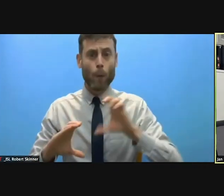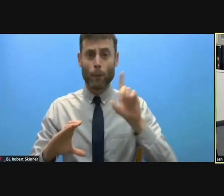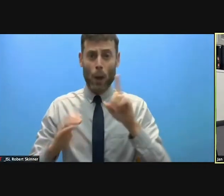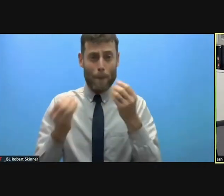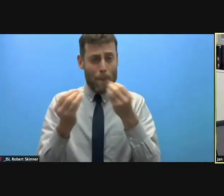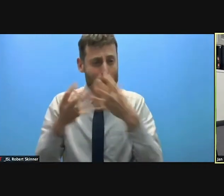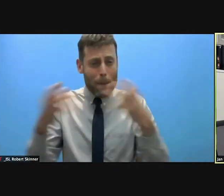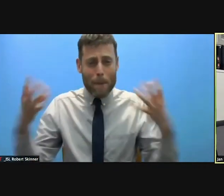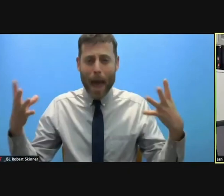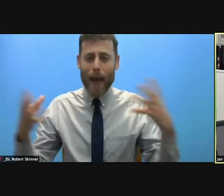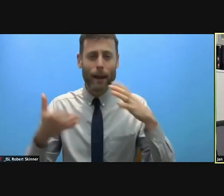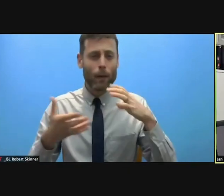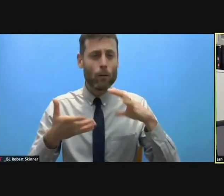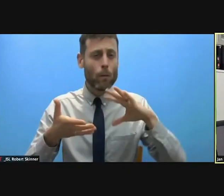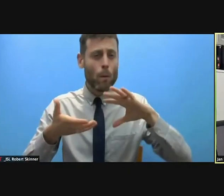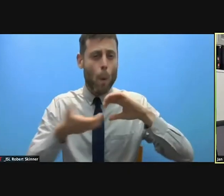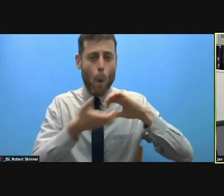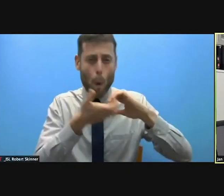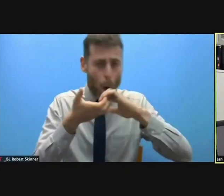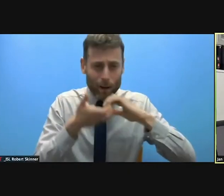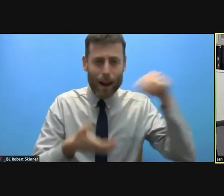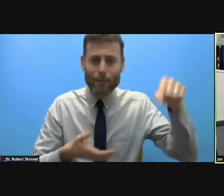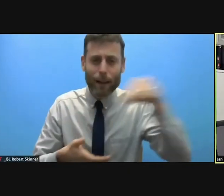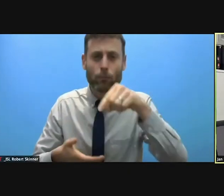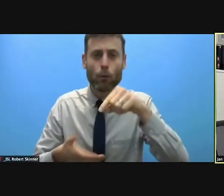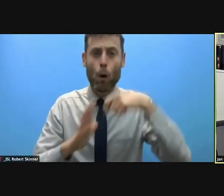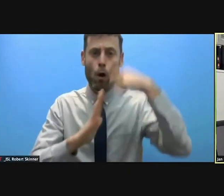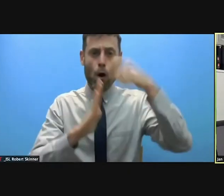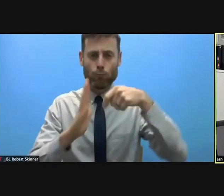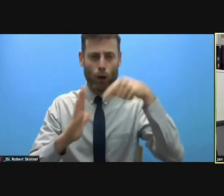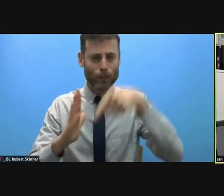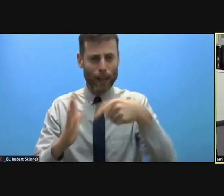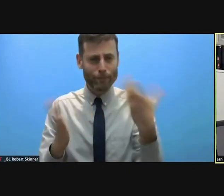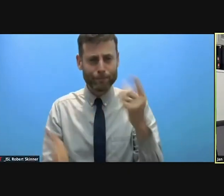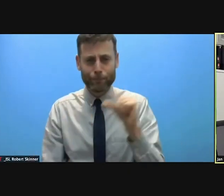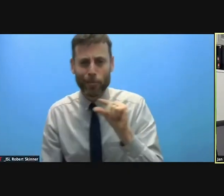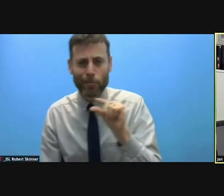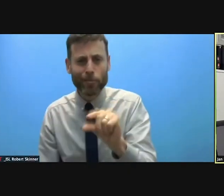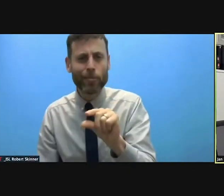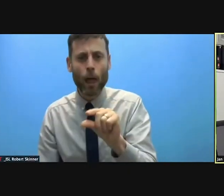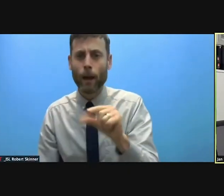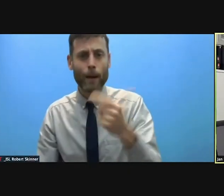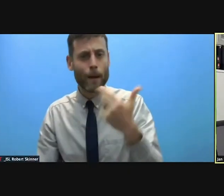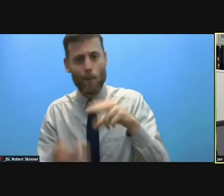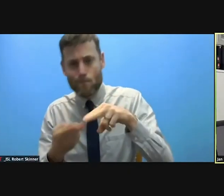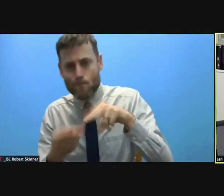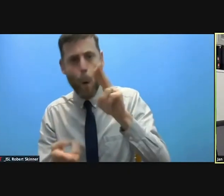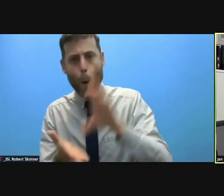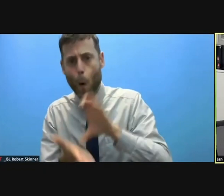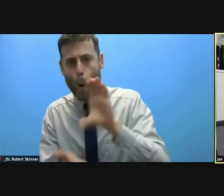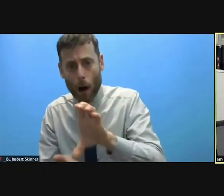The second one is that we as humanitarian actors on the ground, we're local, we're national,